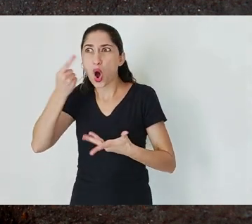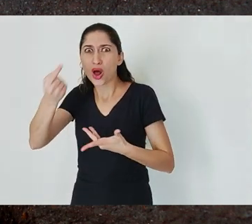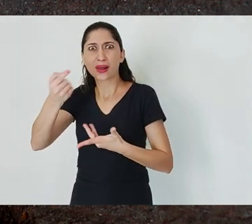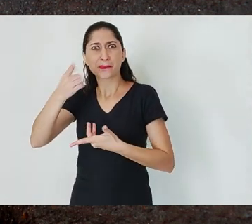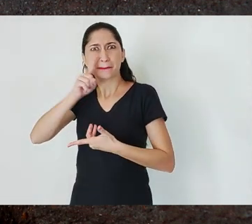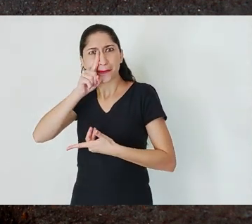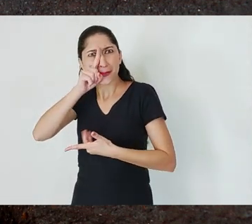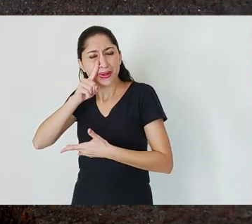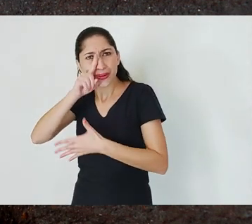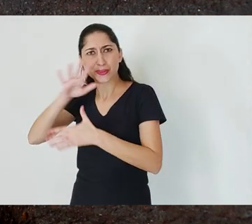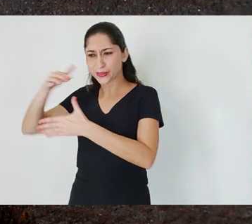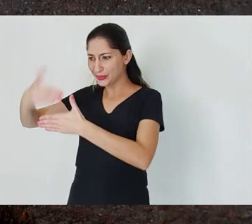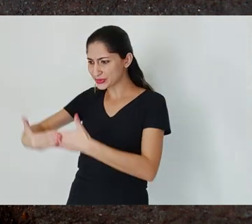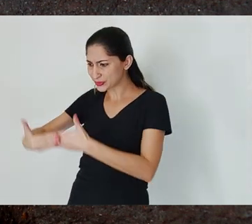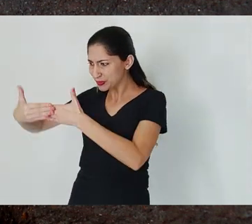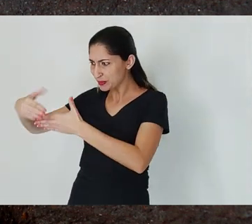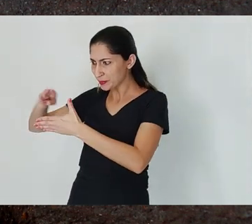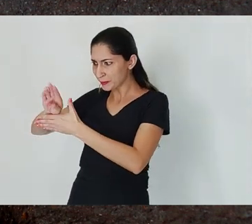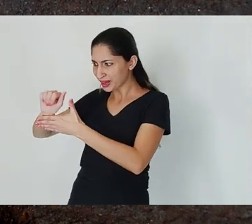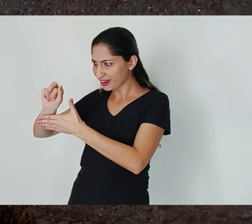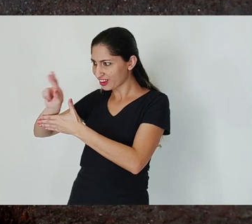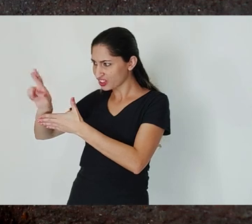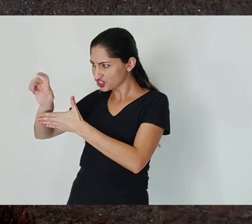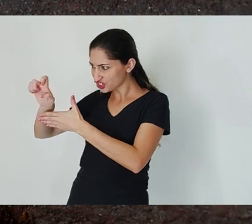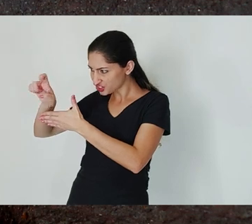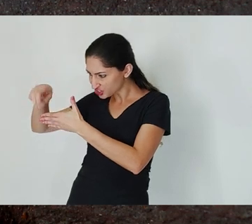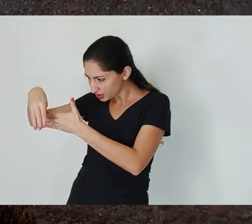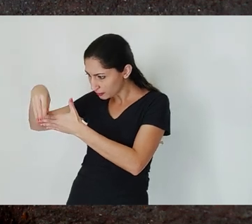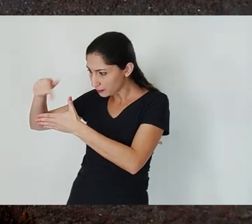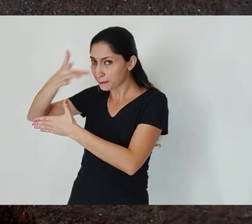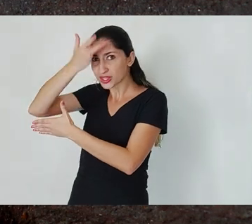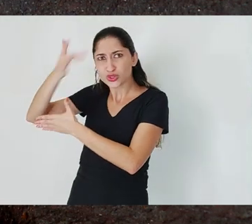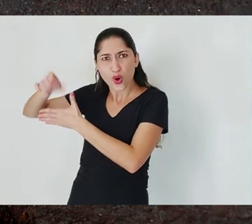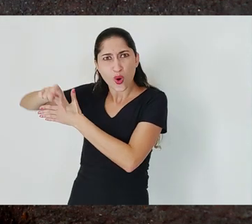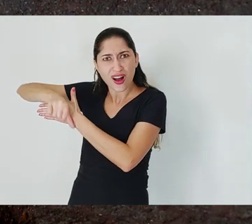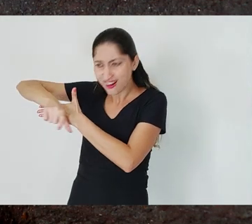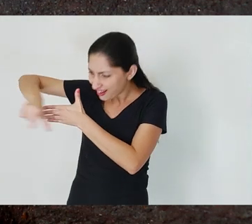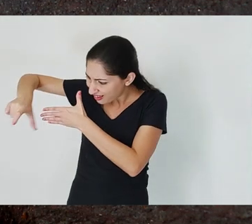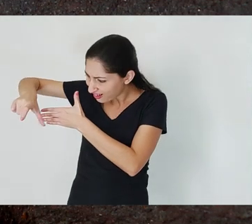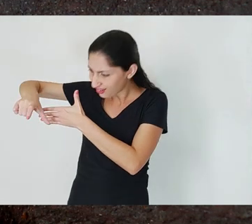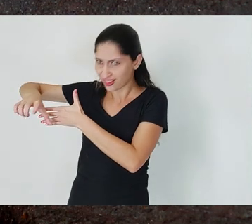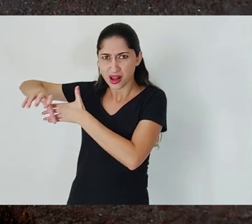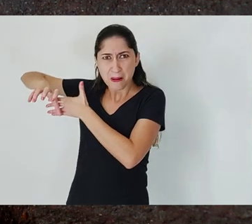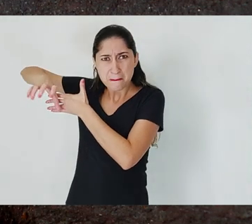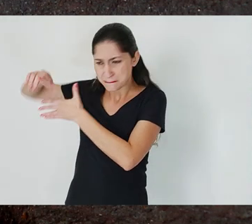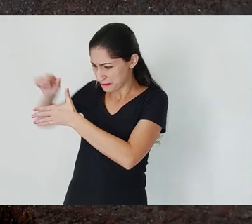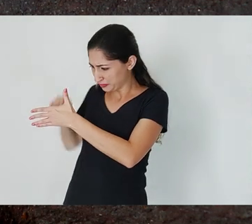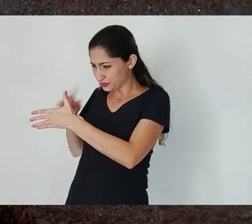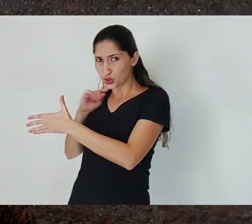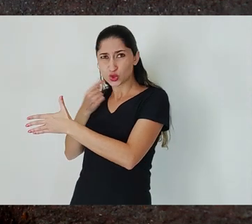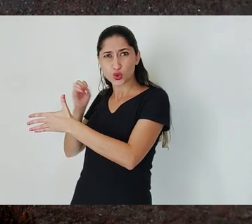above the mine's industrial facilities. And the legislation, instead